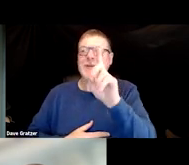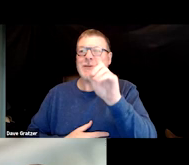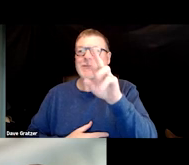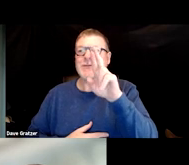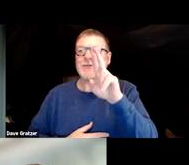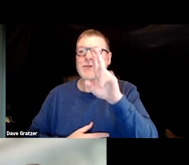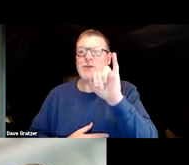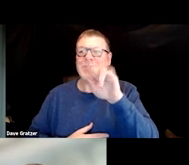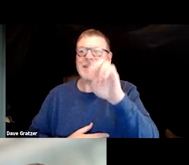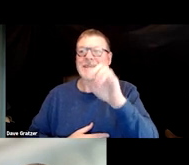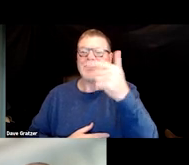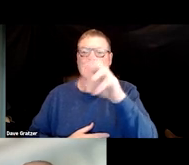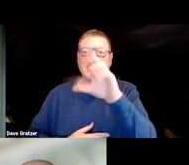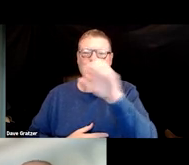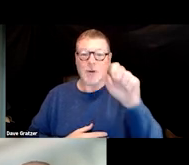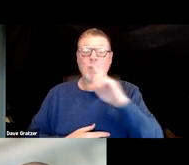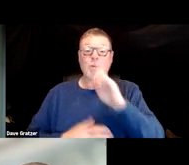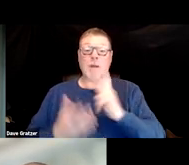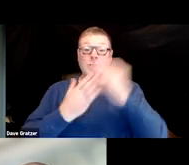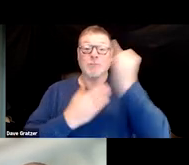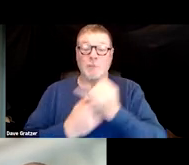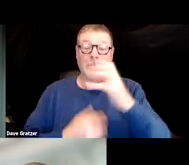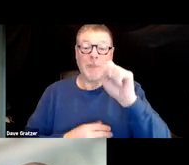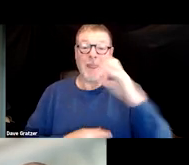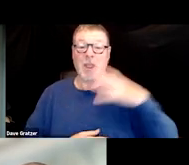who is our Project Officer at SAMHSA. Doreen?